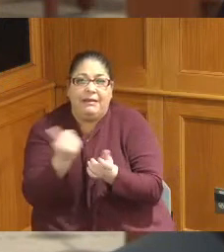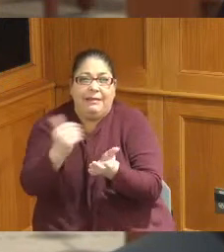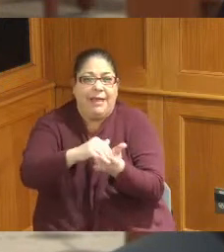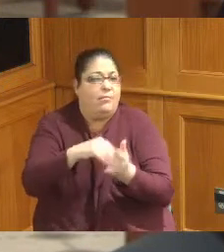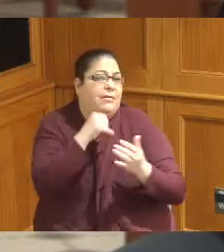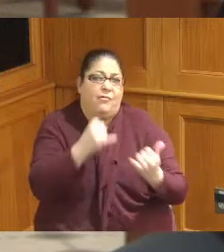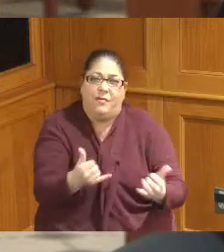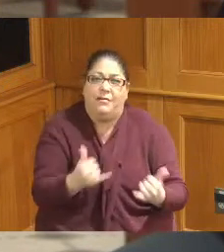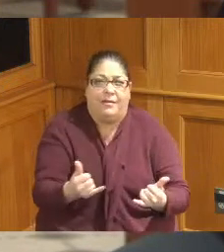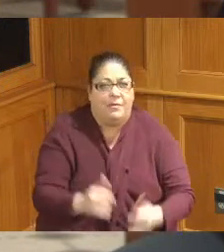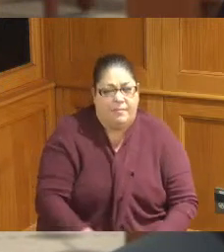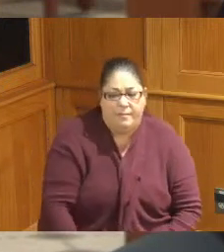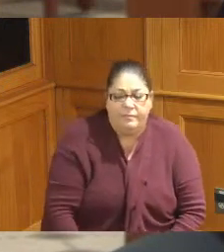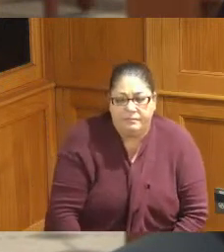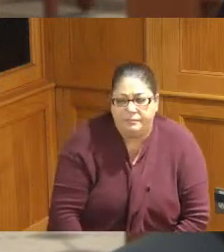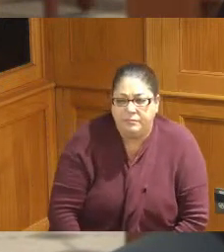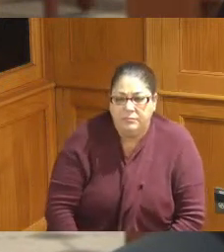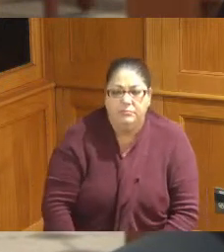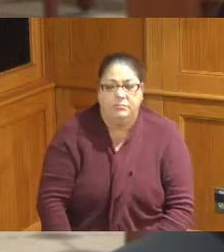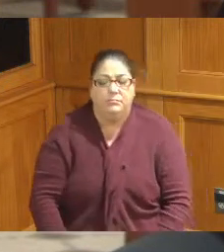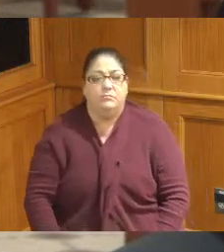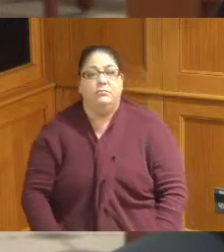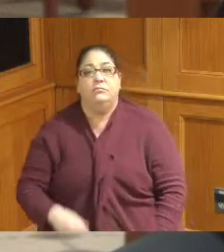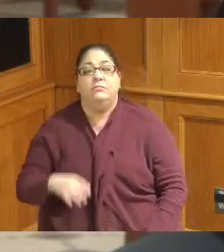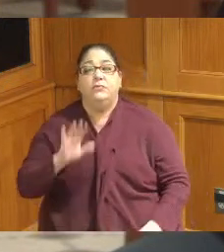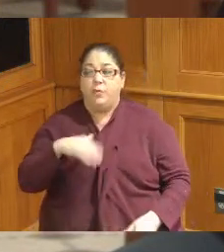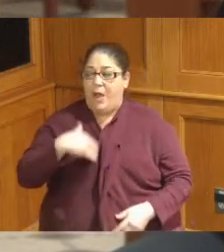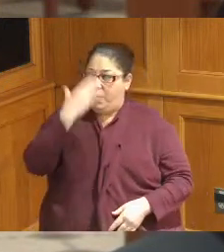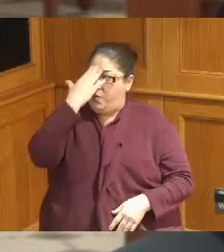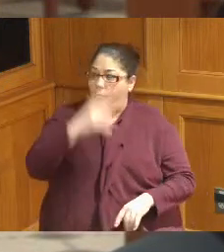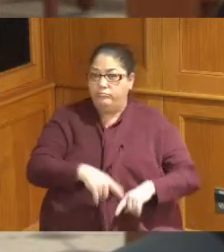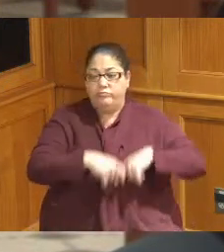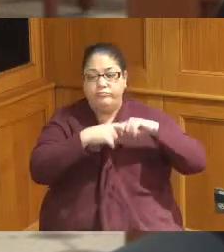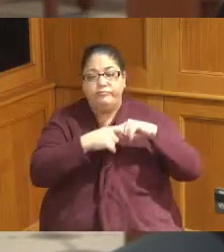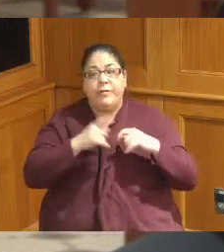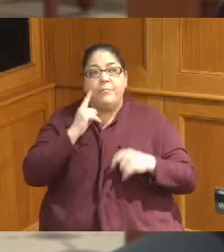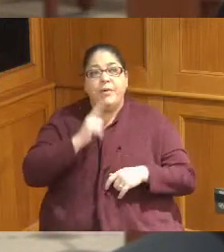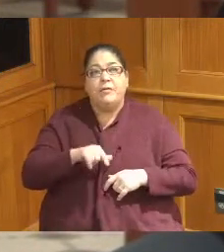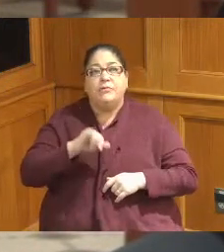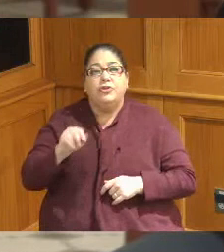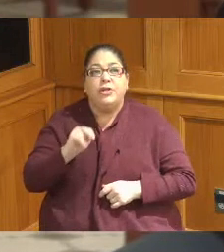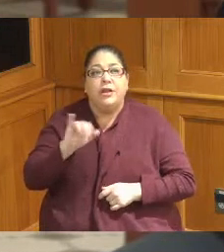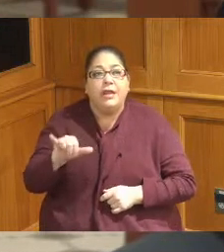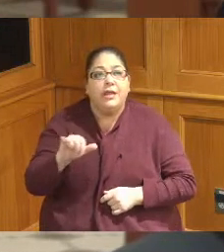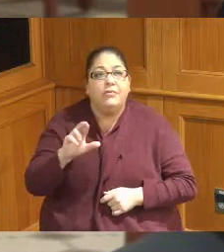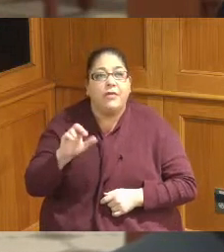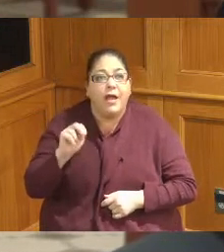have specific questions and again Jenny and Ryan and all of our staff in MSD have been working